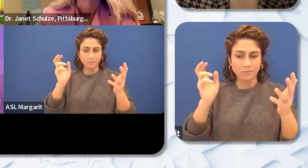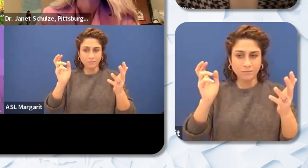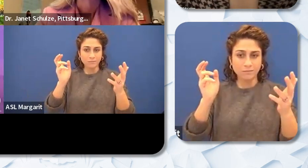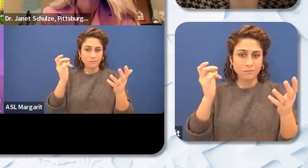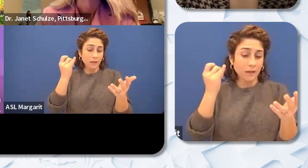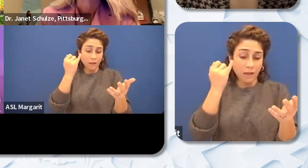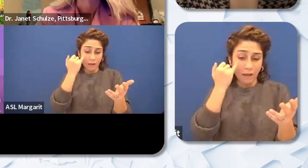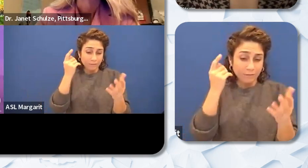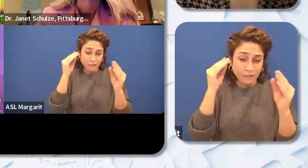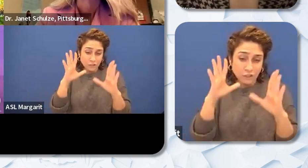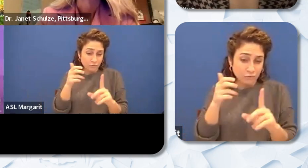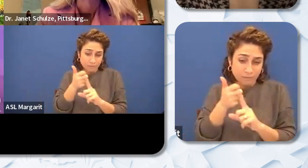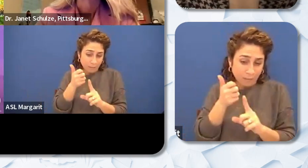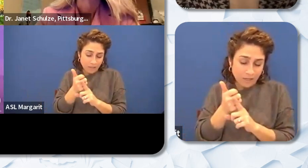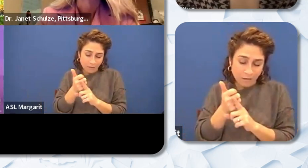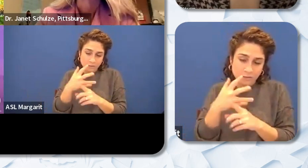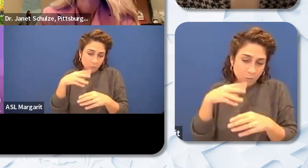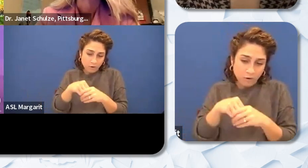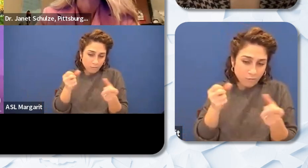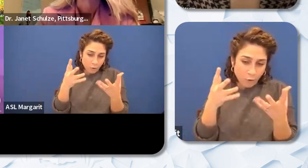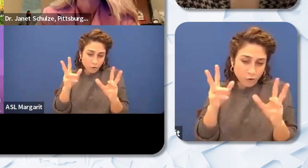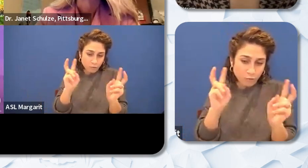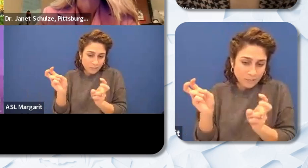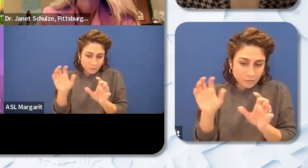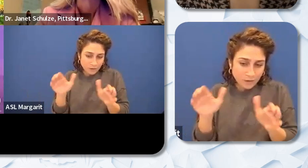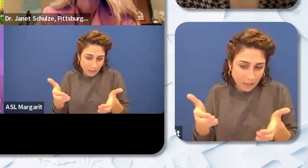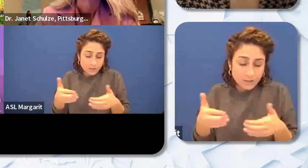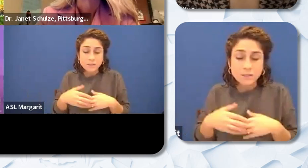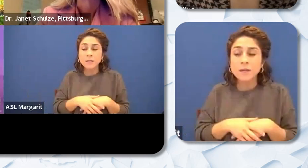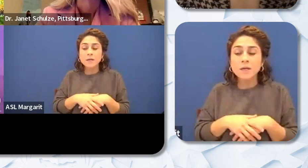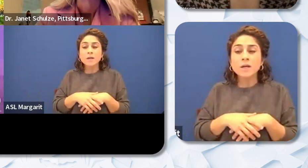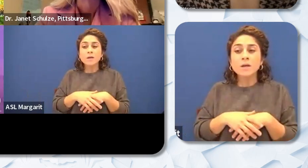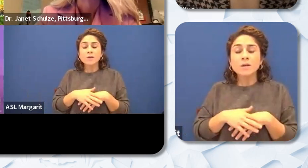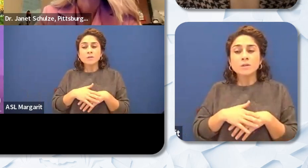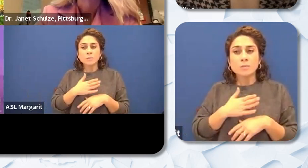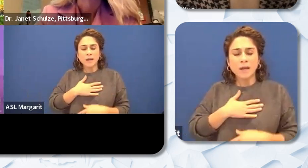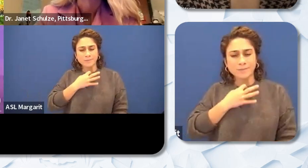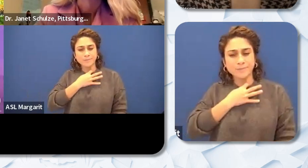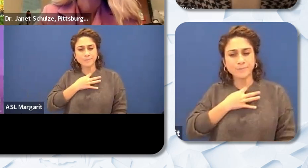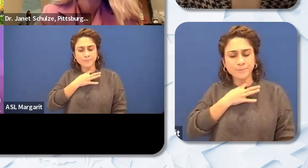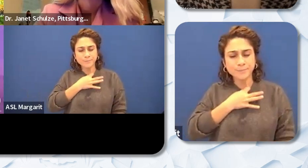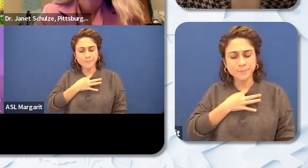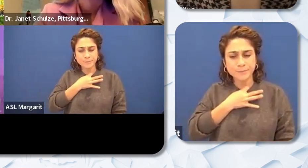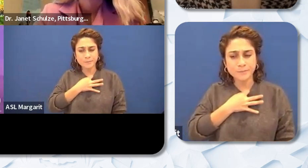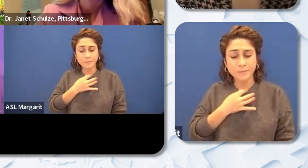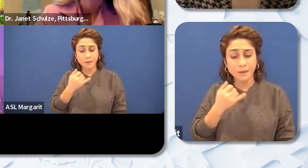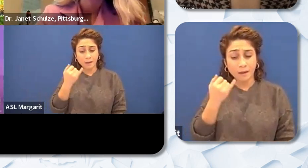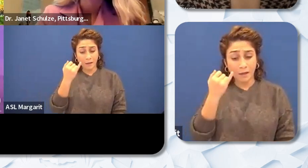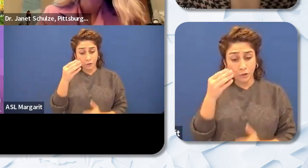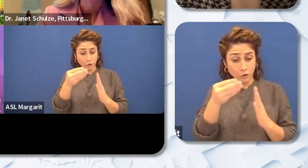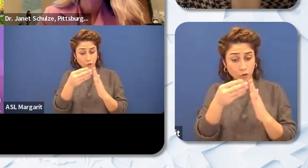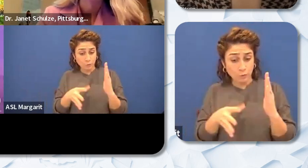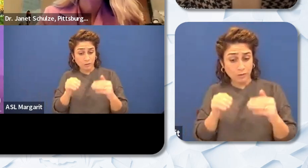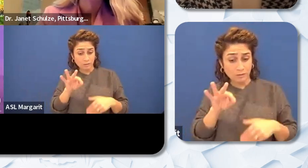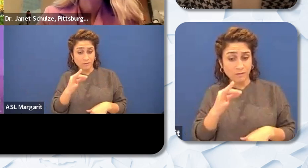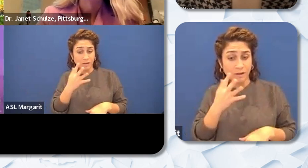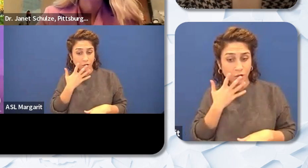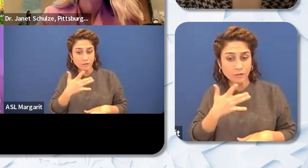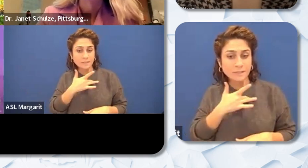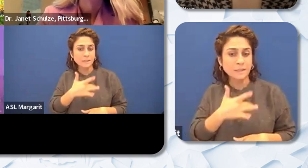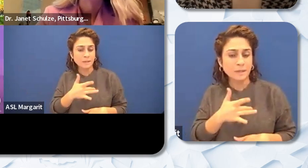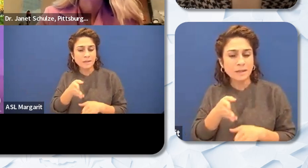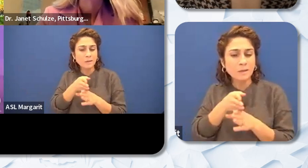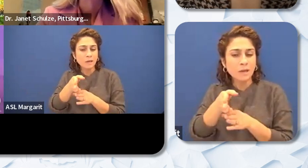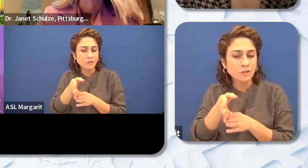classroom for example. And so the question is most students of color generally major in humanities.